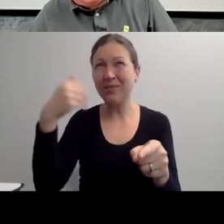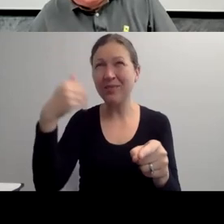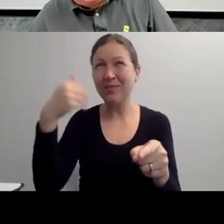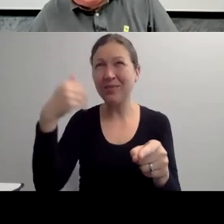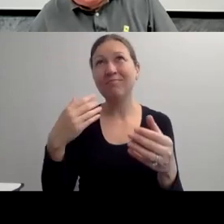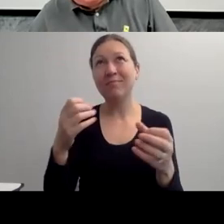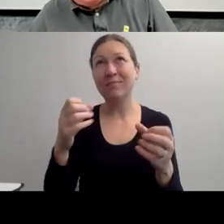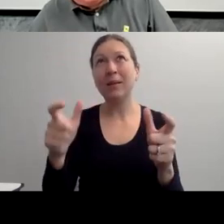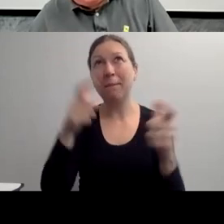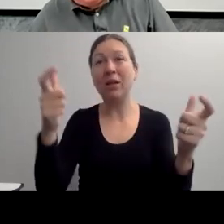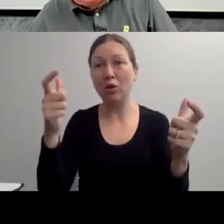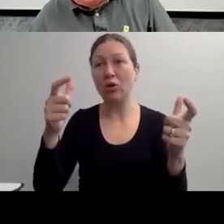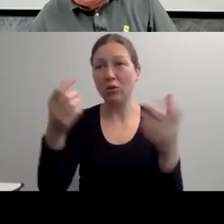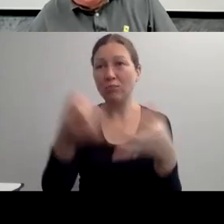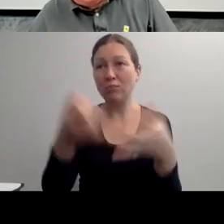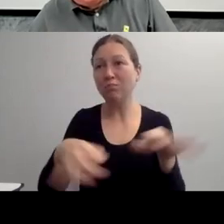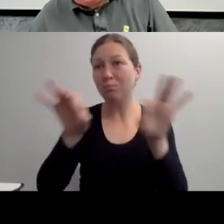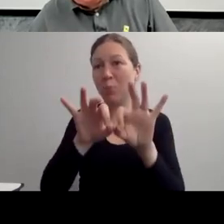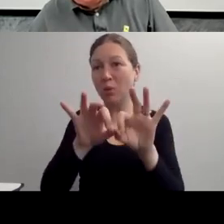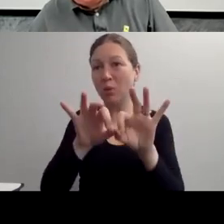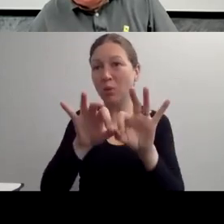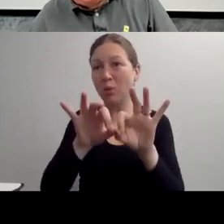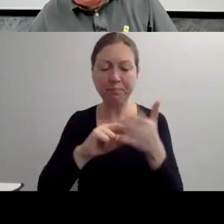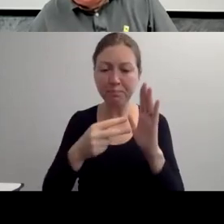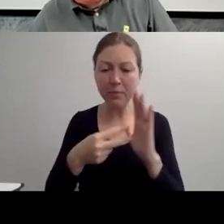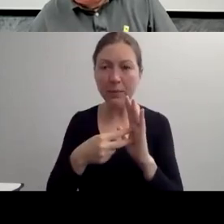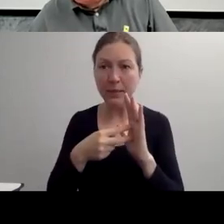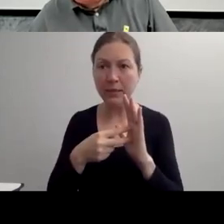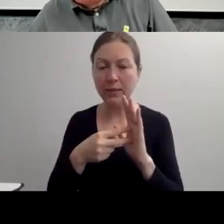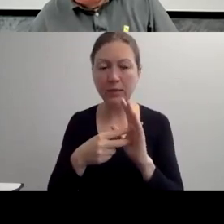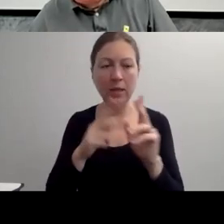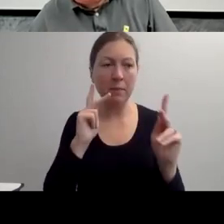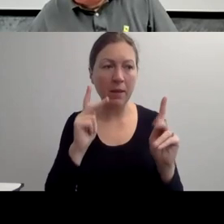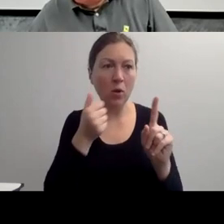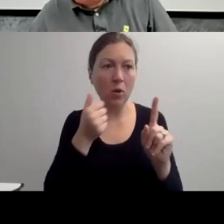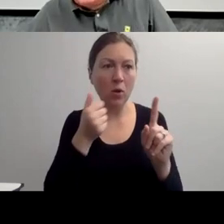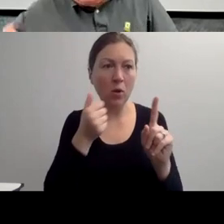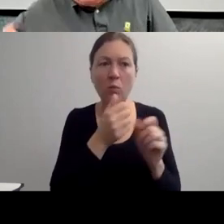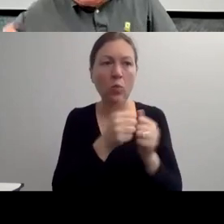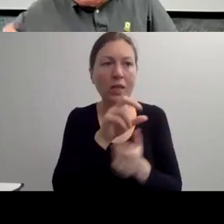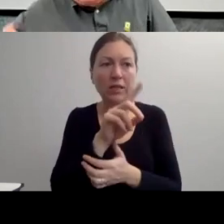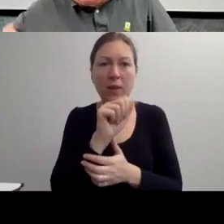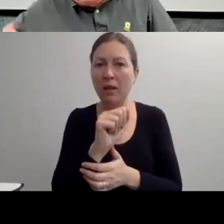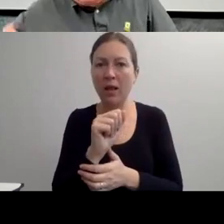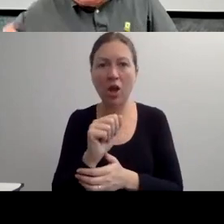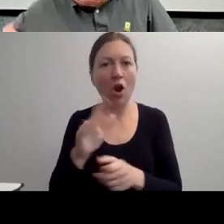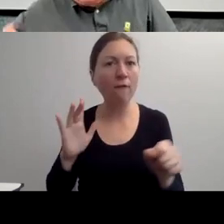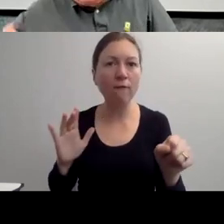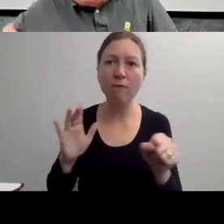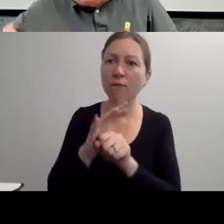"IN THE SOCIAL MODEL, PROBLEMS RELATED TO DISABILITY ARE CAUSED BY THE INTERACTION BETWEEN